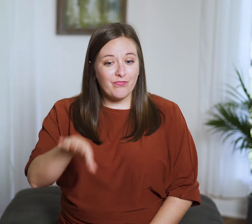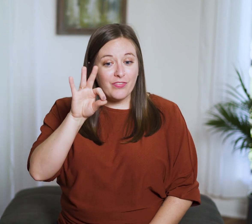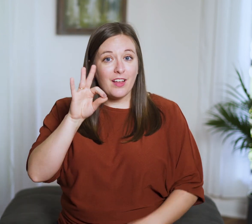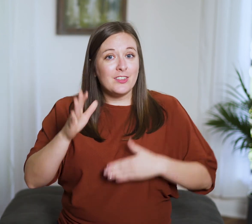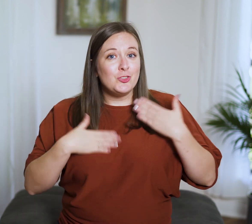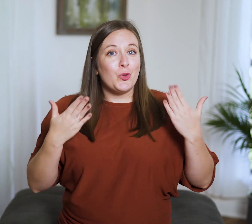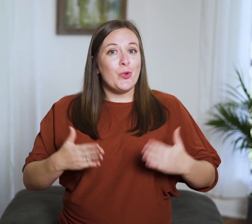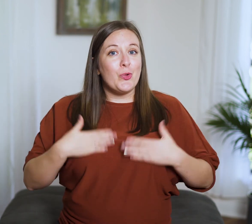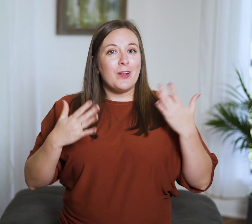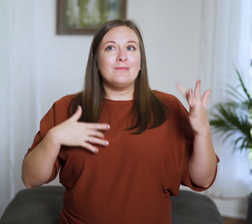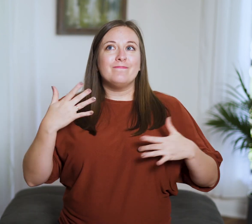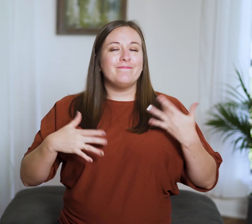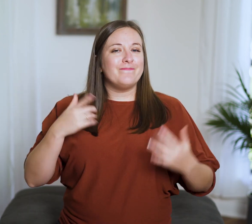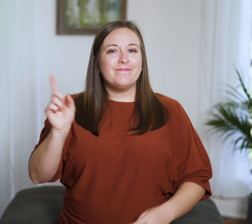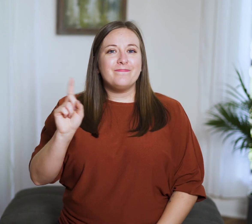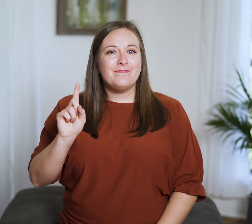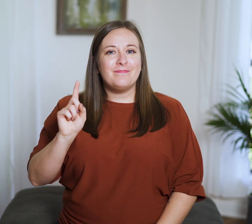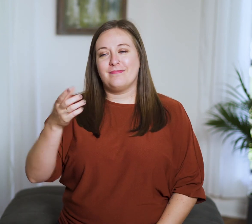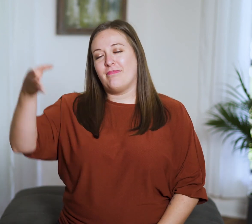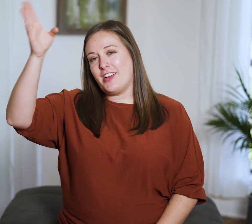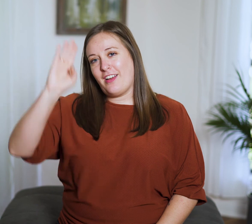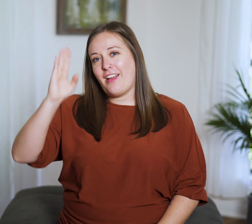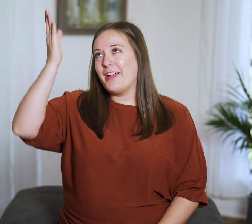He is where the joy is!